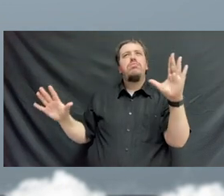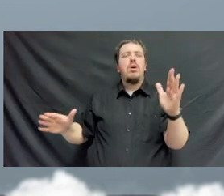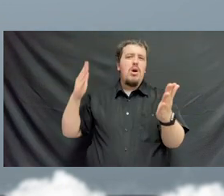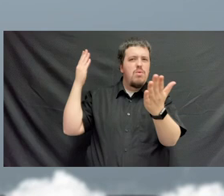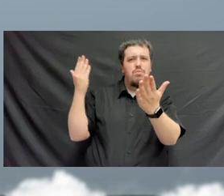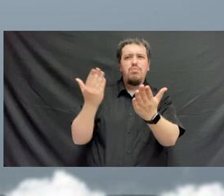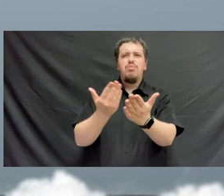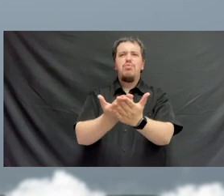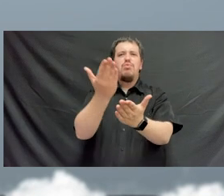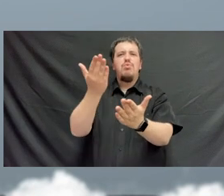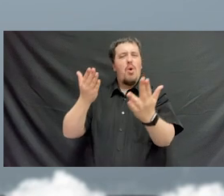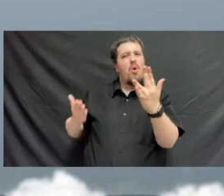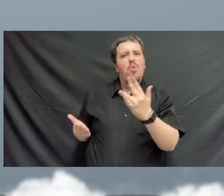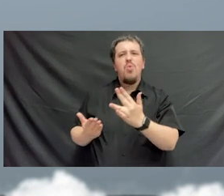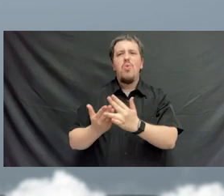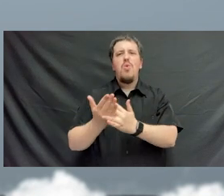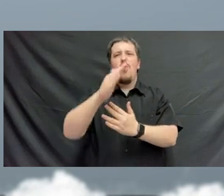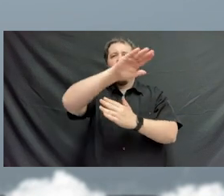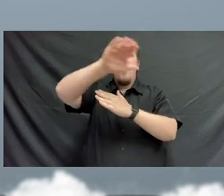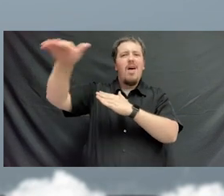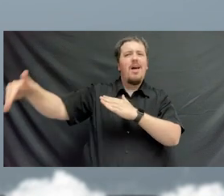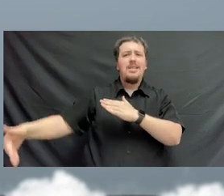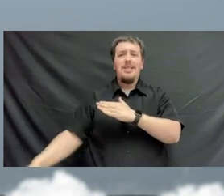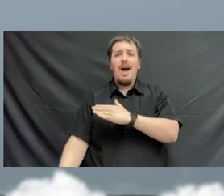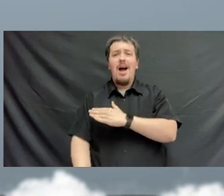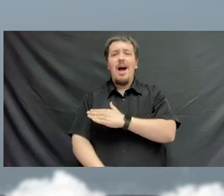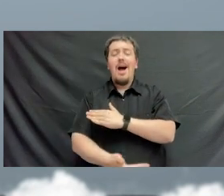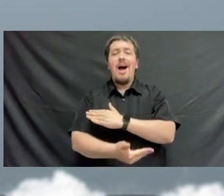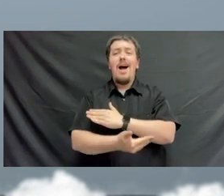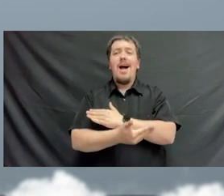Gave proof through the night